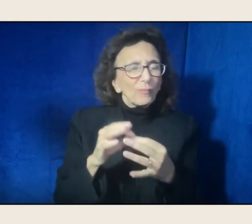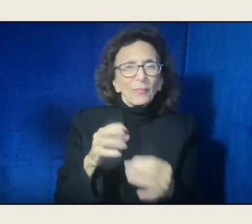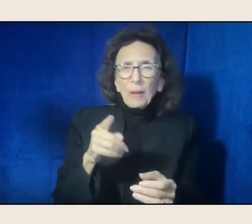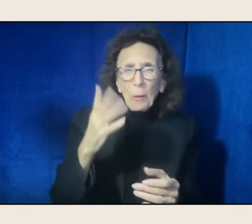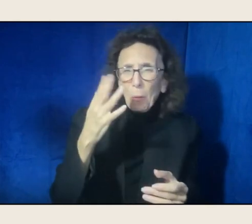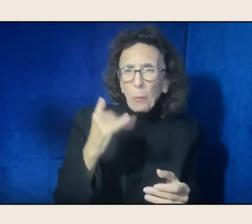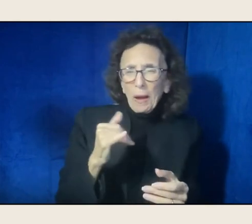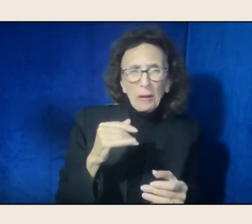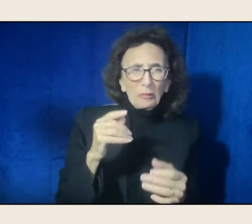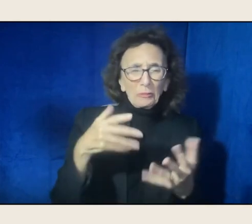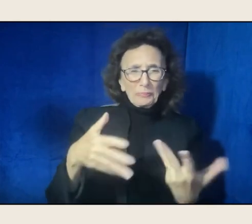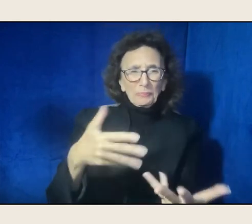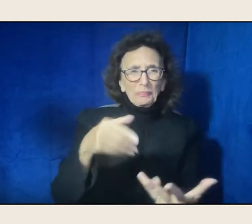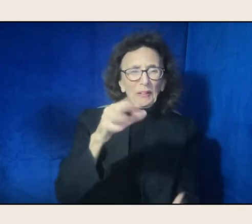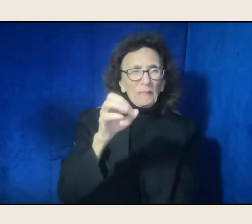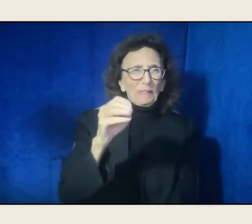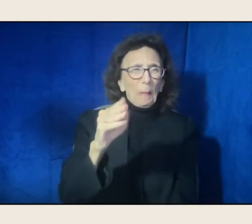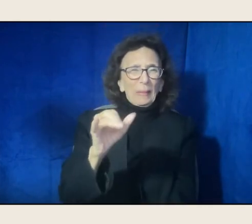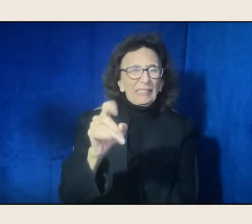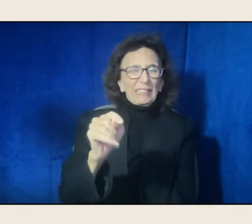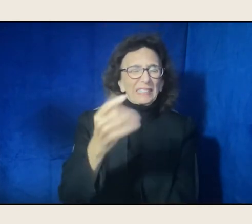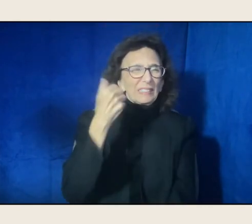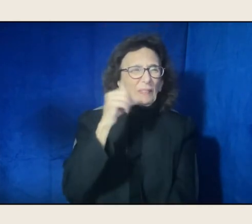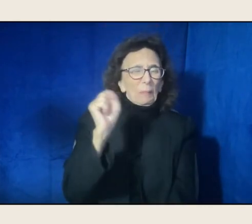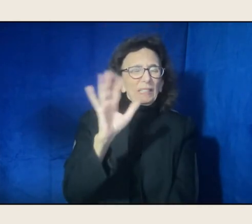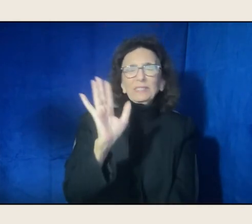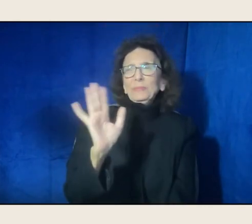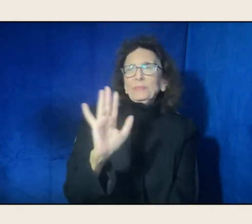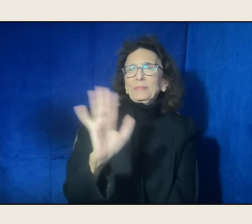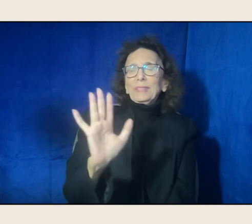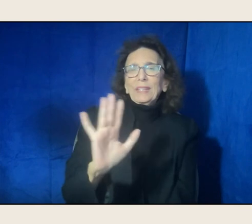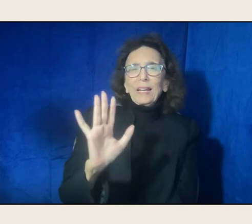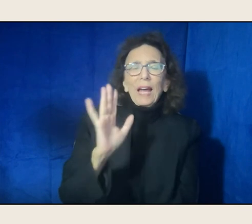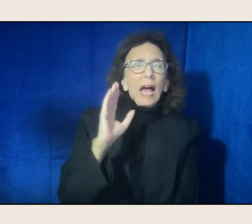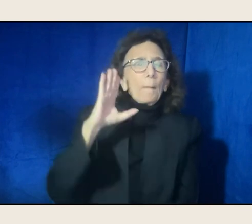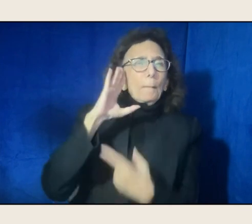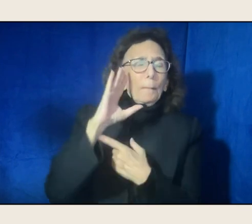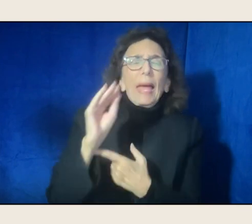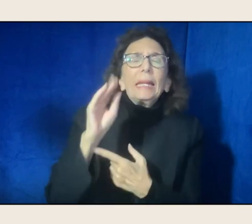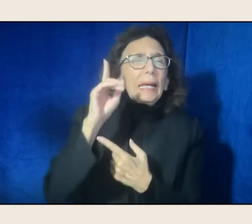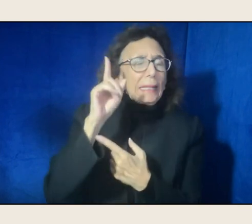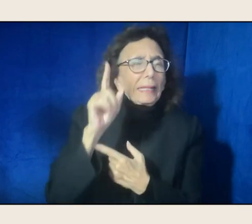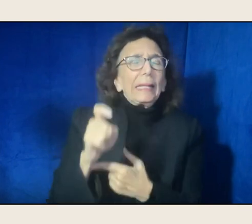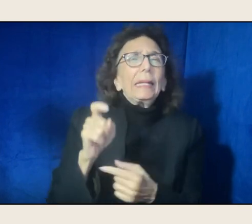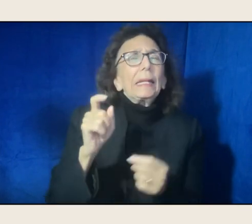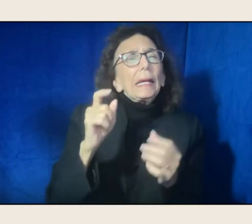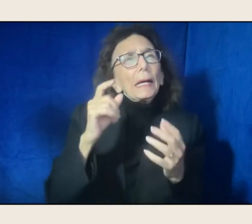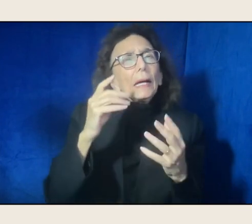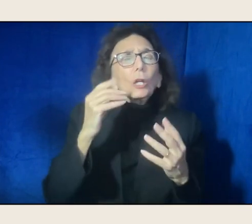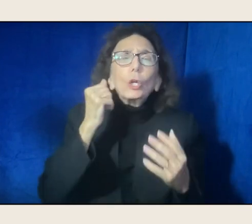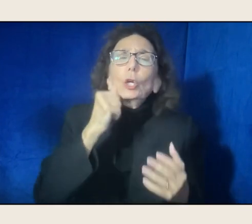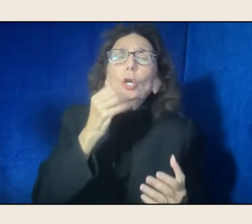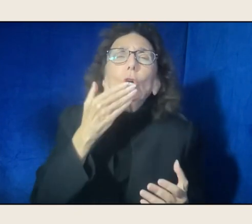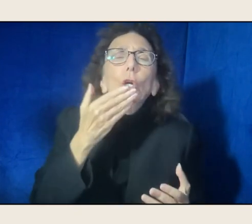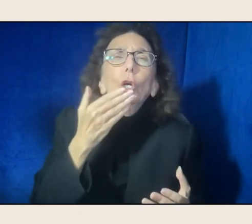We need, our men need, we were seen as not supporting men, or not supporting the movement,